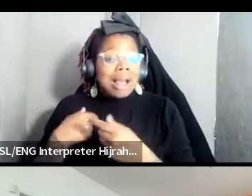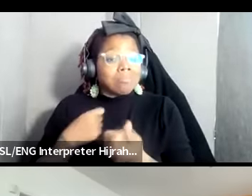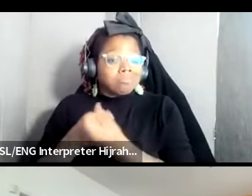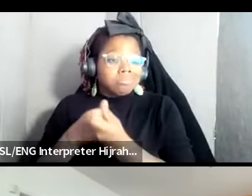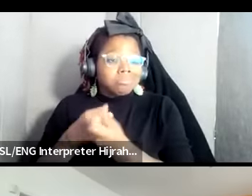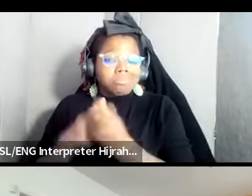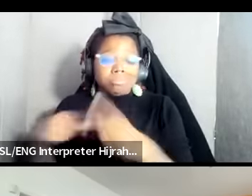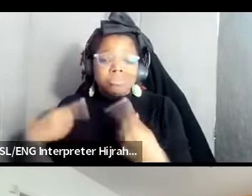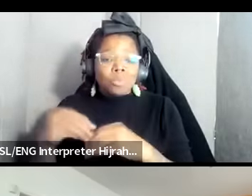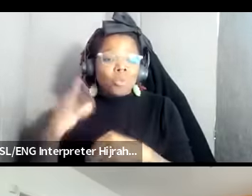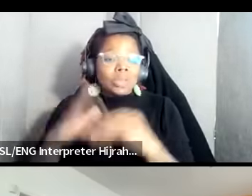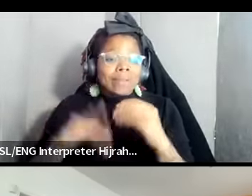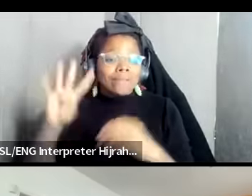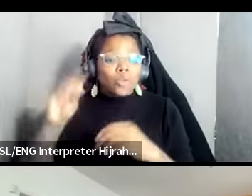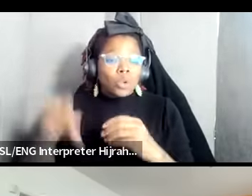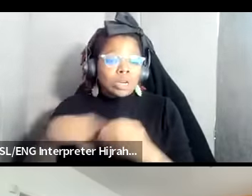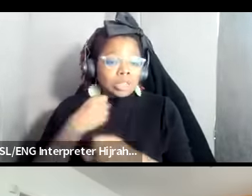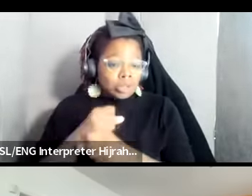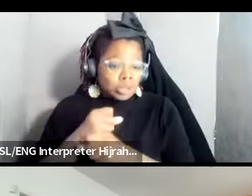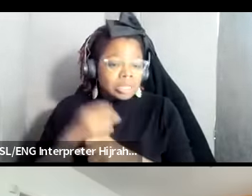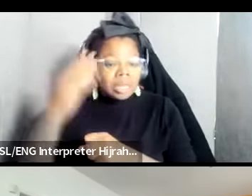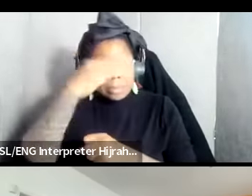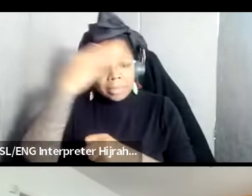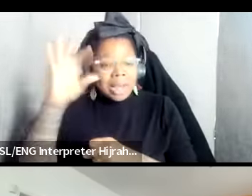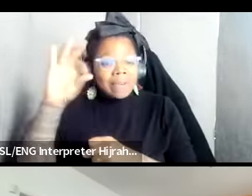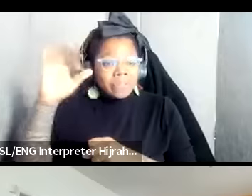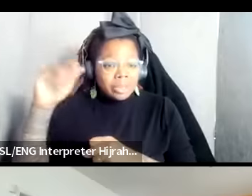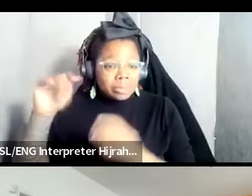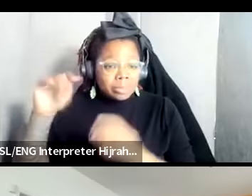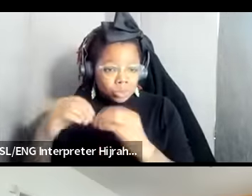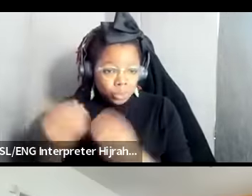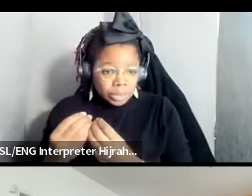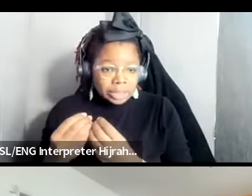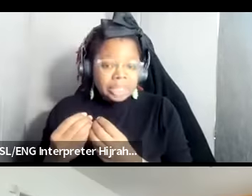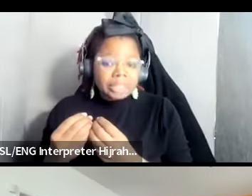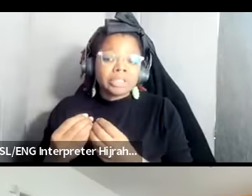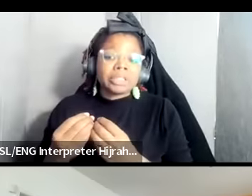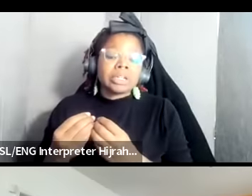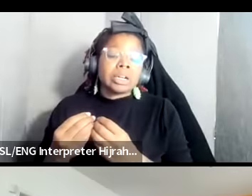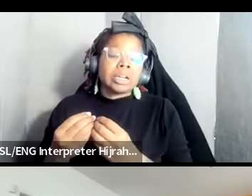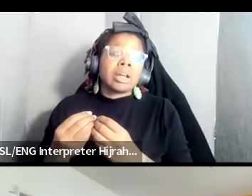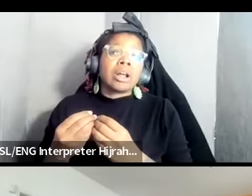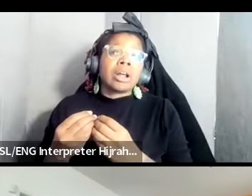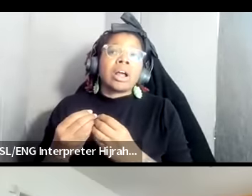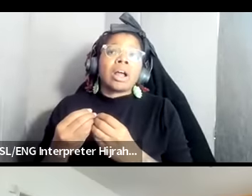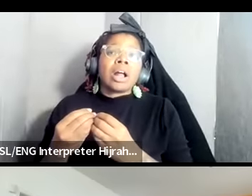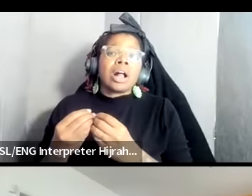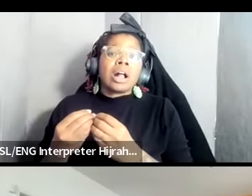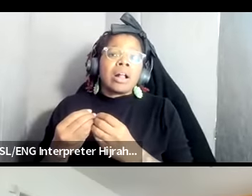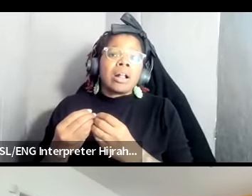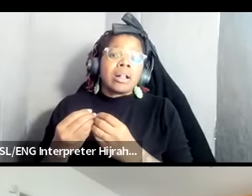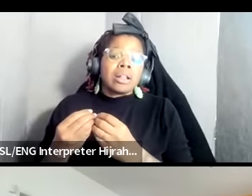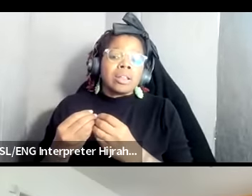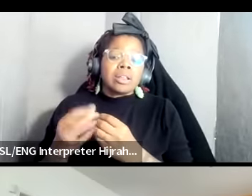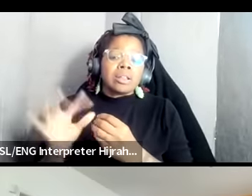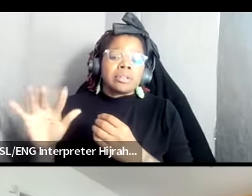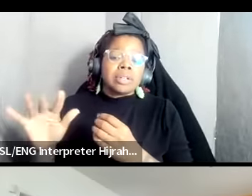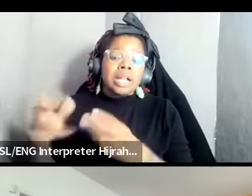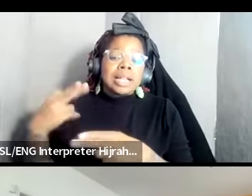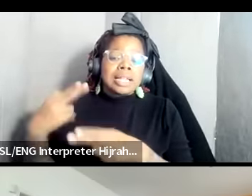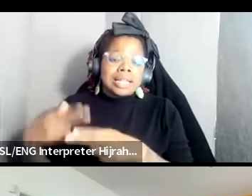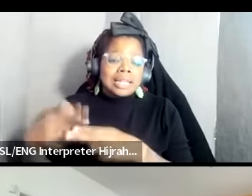40 years is a black feminist organization um and um it's it the name stands for it's the foundation